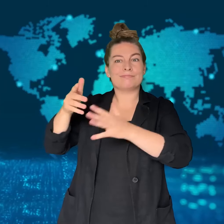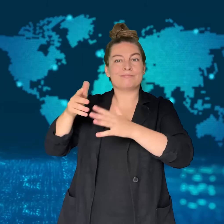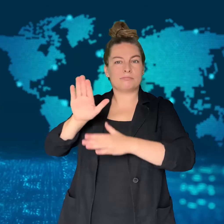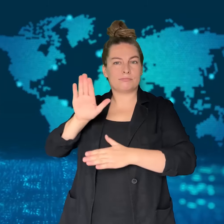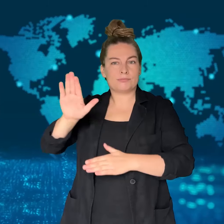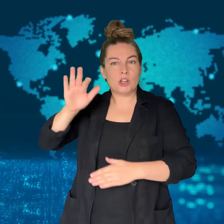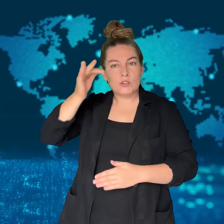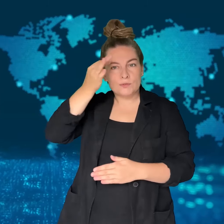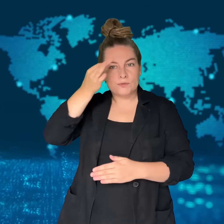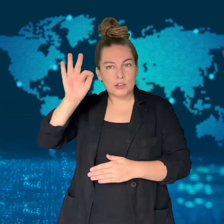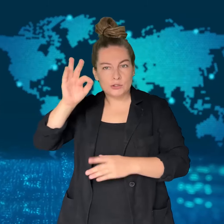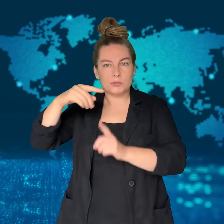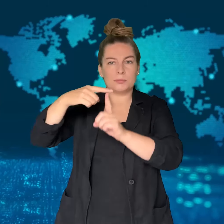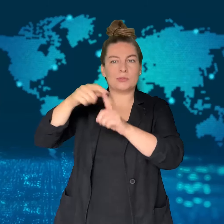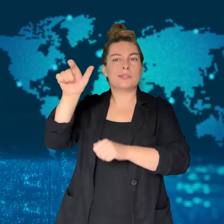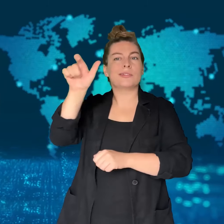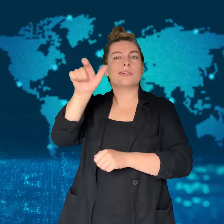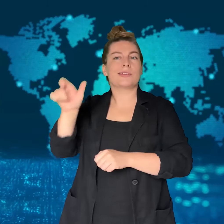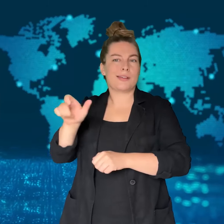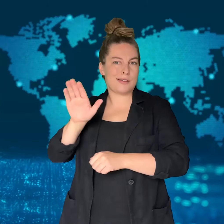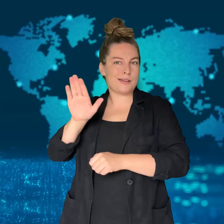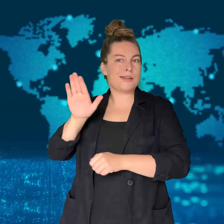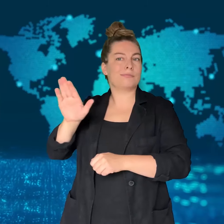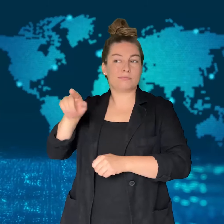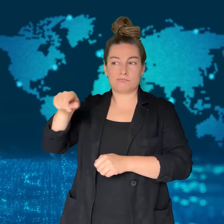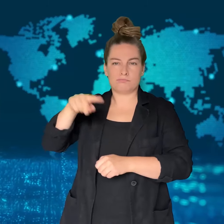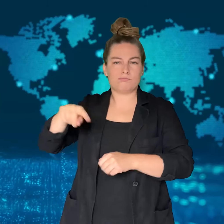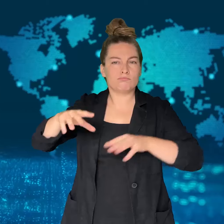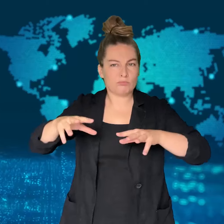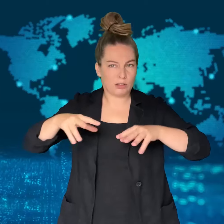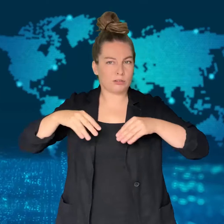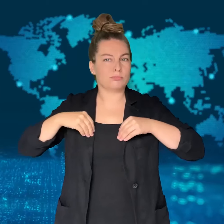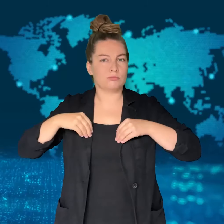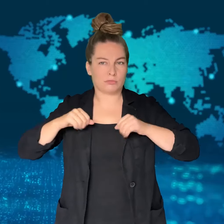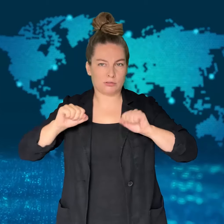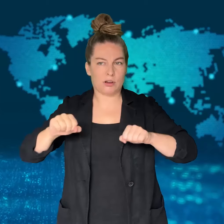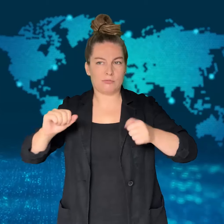Brazilian authorities have announced there will be an investigation.